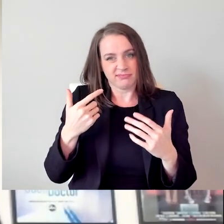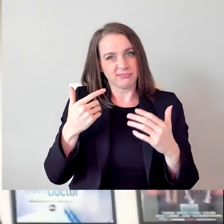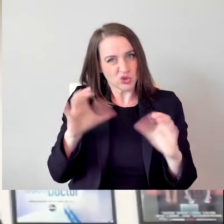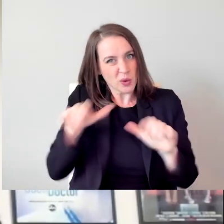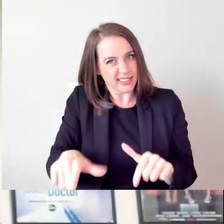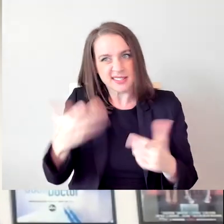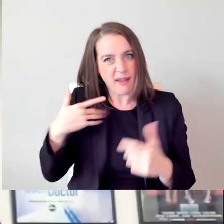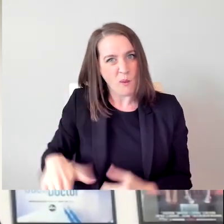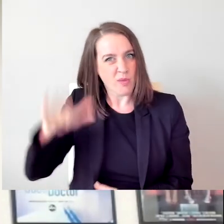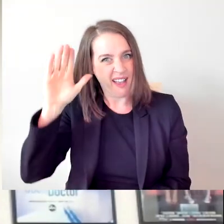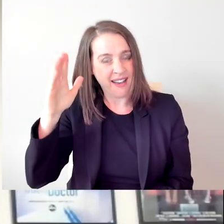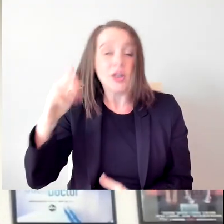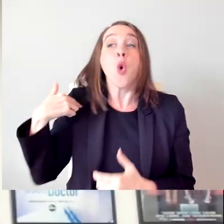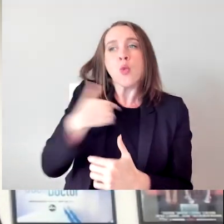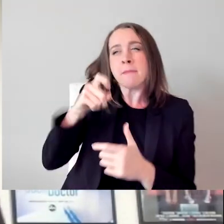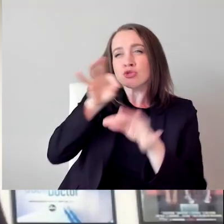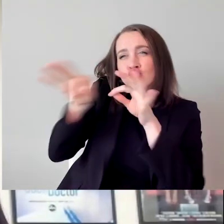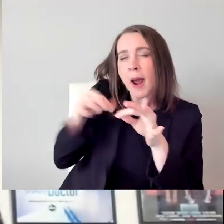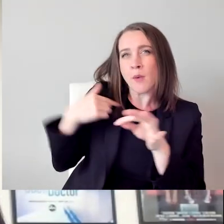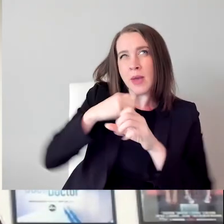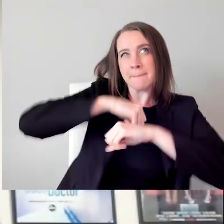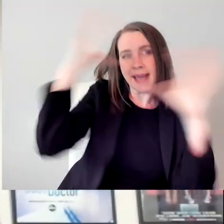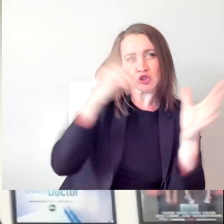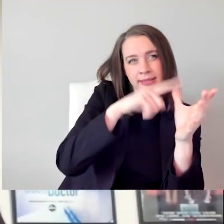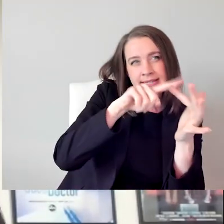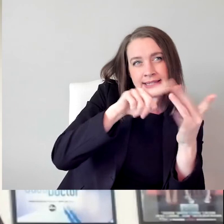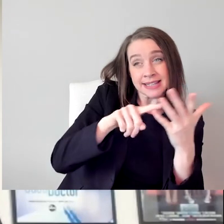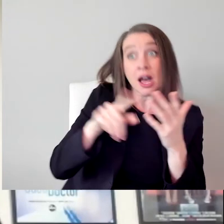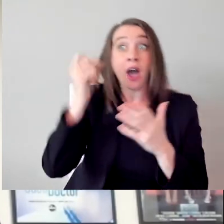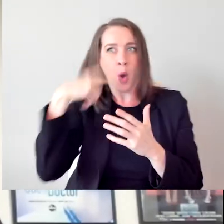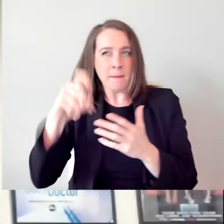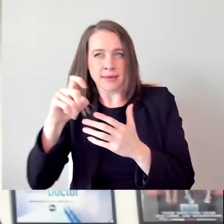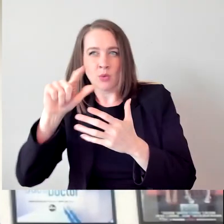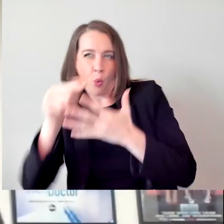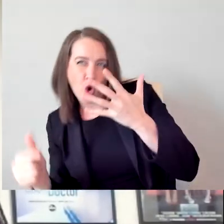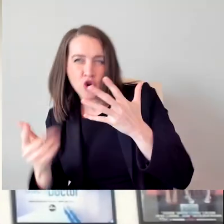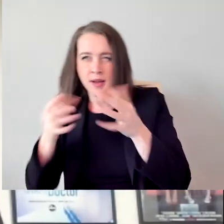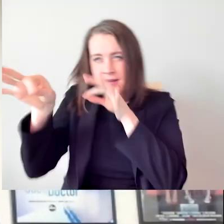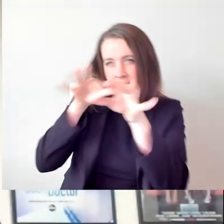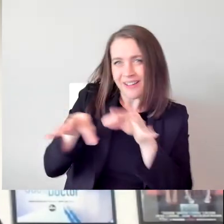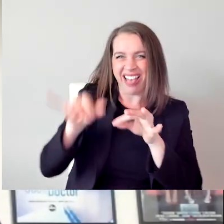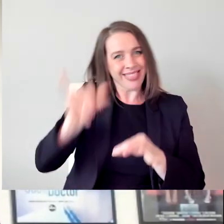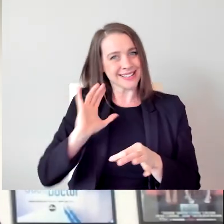and the order that would be most helpful for it to happen, that, again, is one of our strengths. It's one of our expertise.